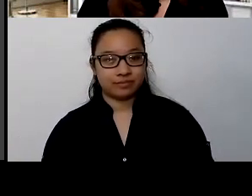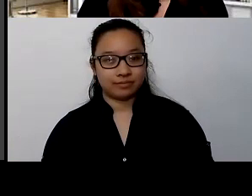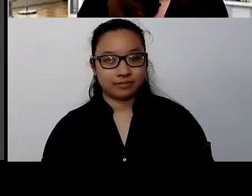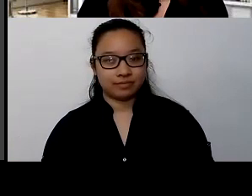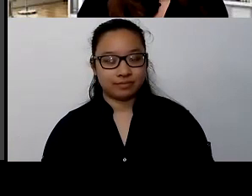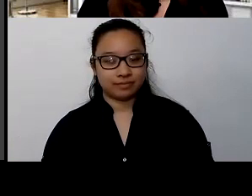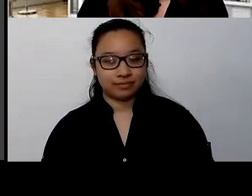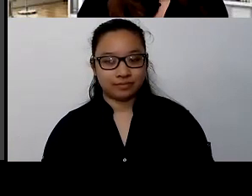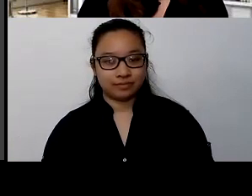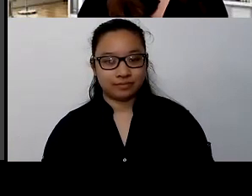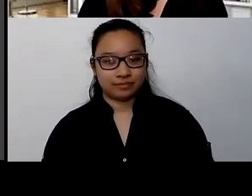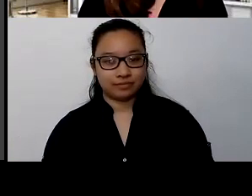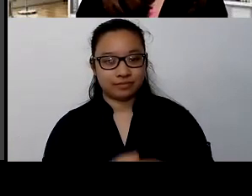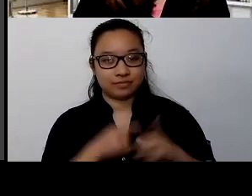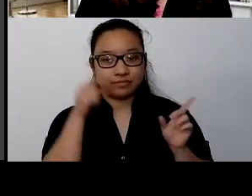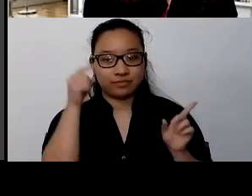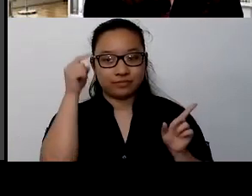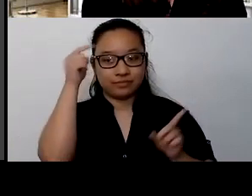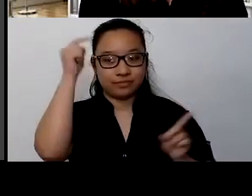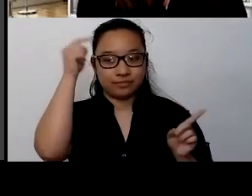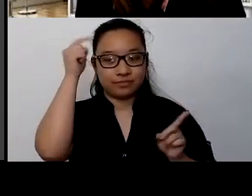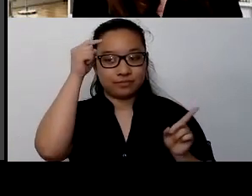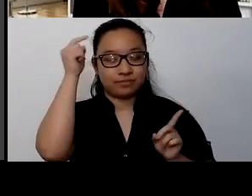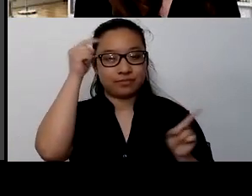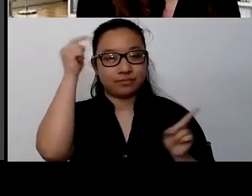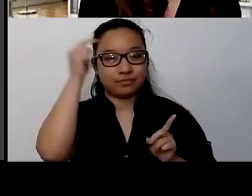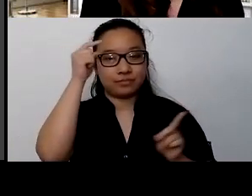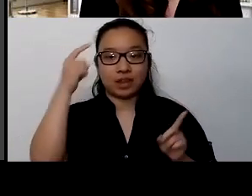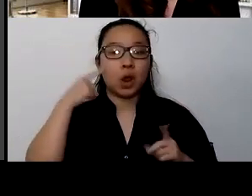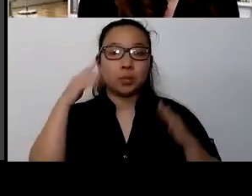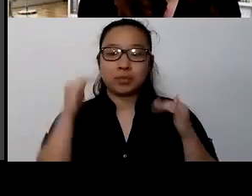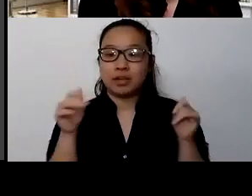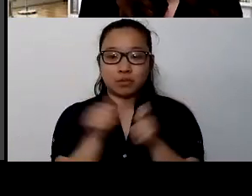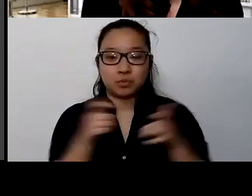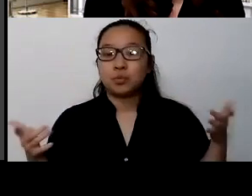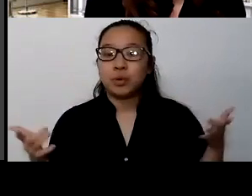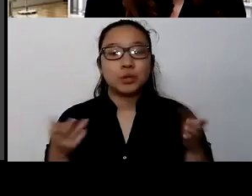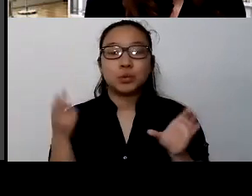Great, and we hope that everyone who's been able to join us tonight has gained some valuable information